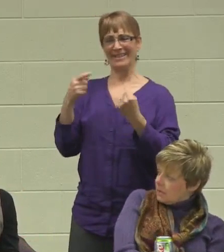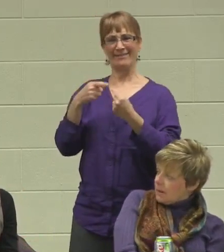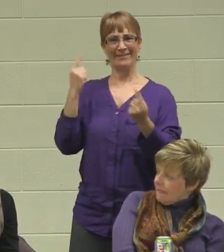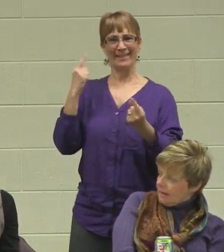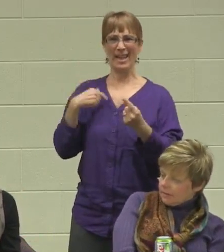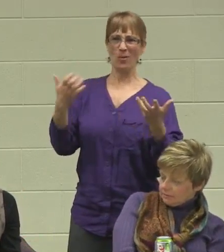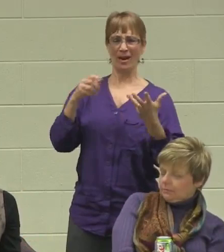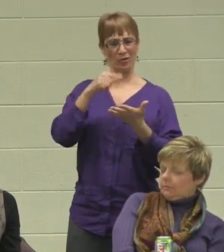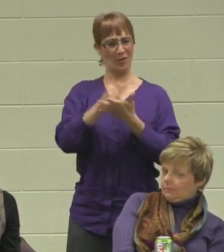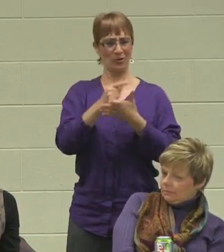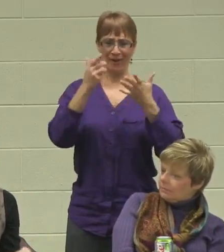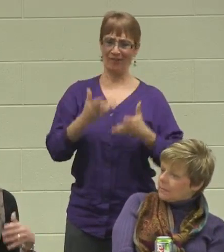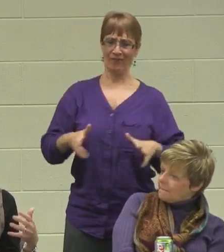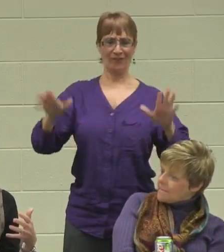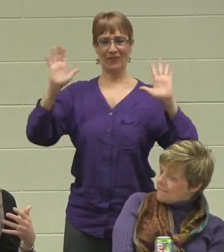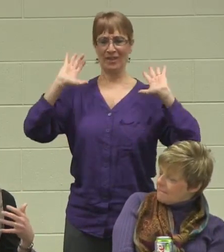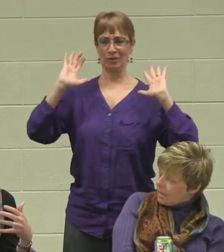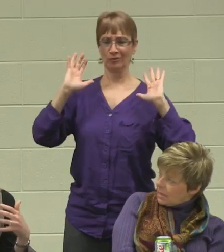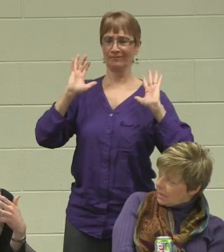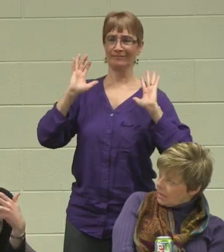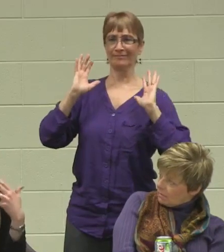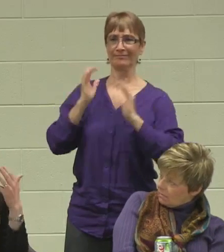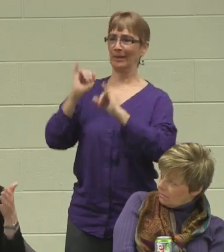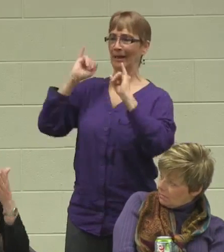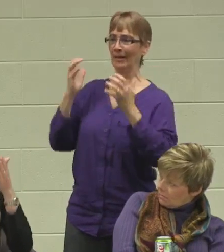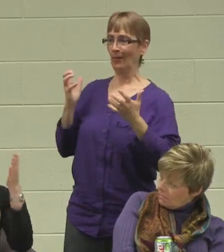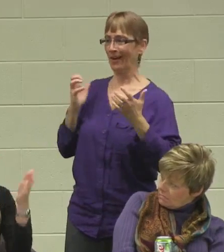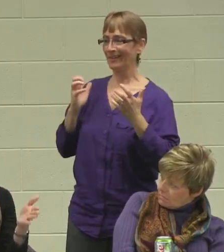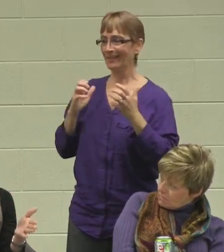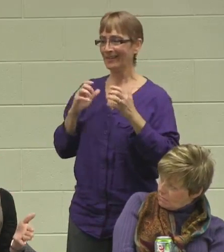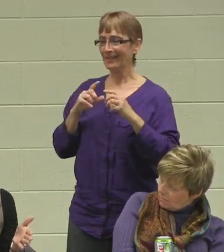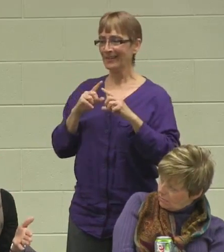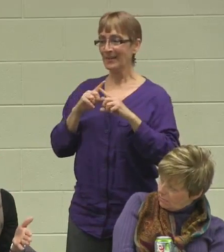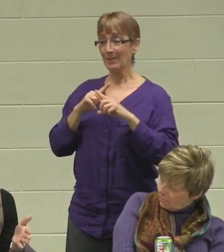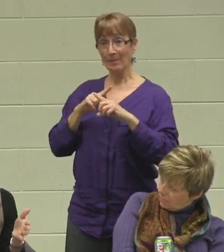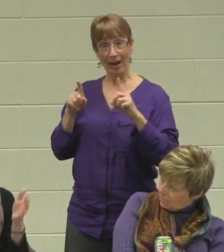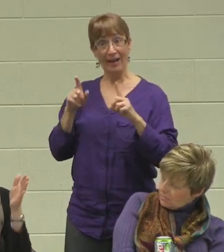and be done! But being out of ...being able to do AVP